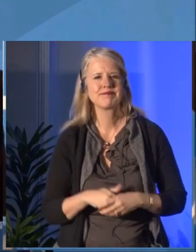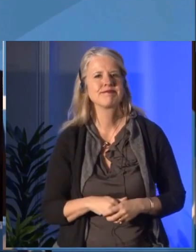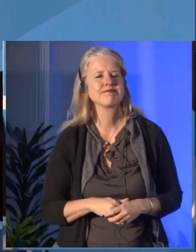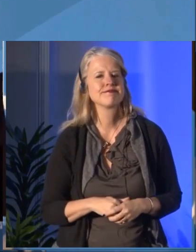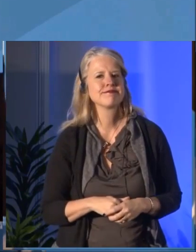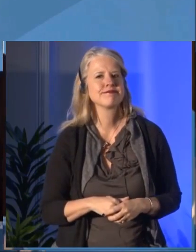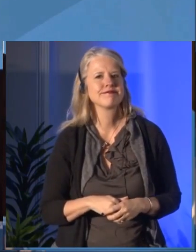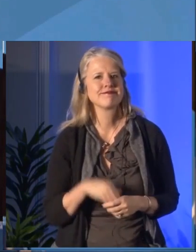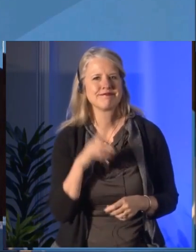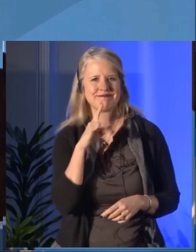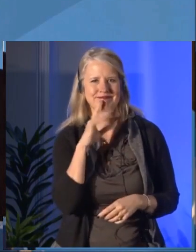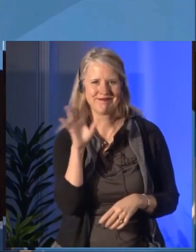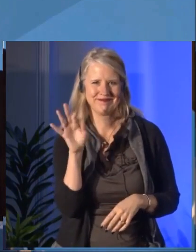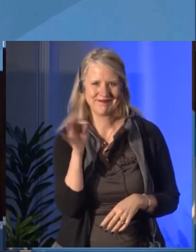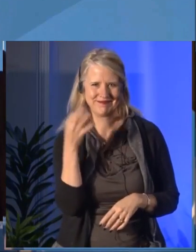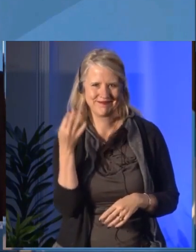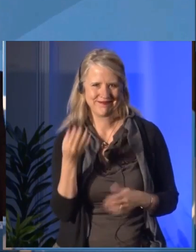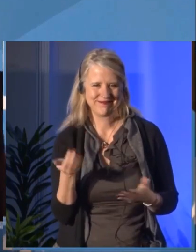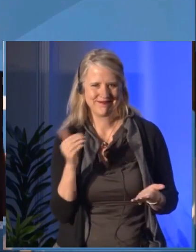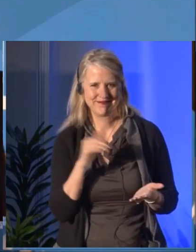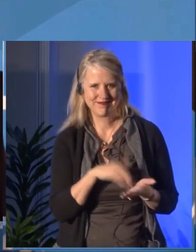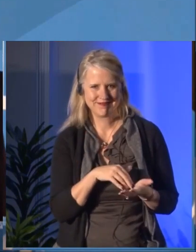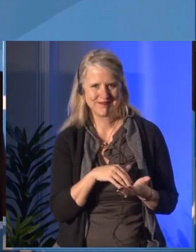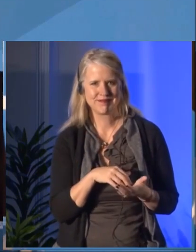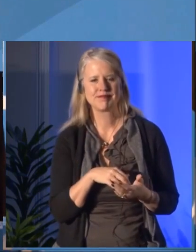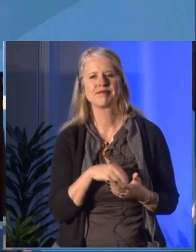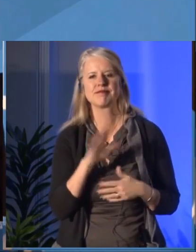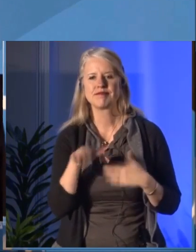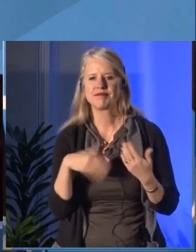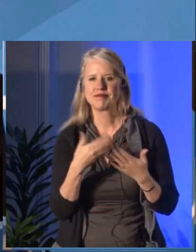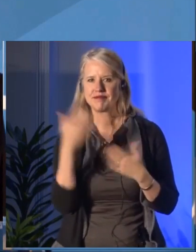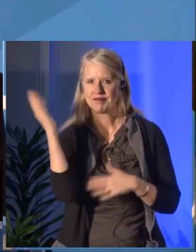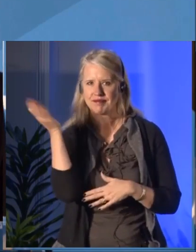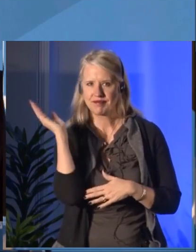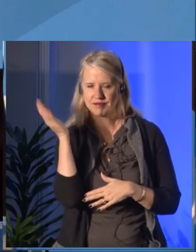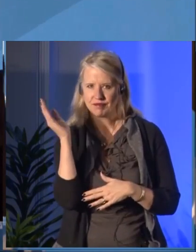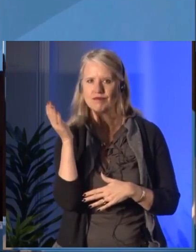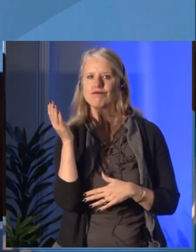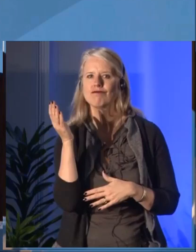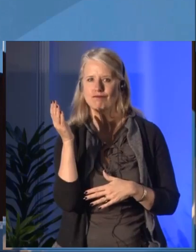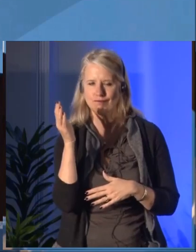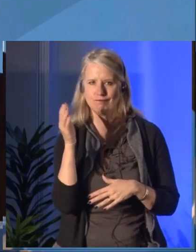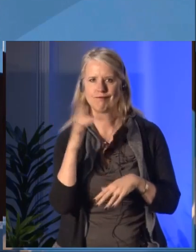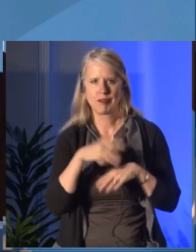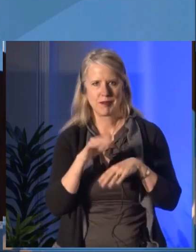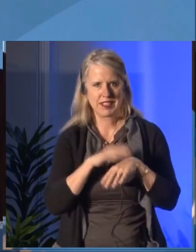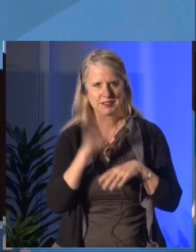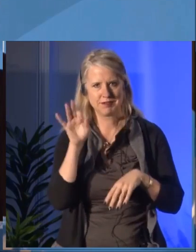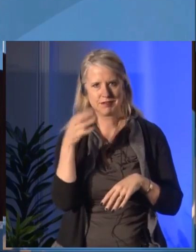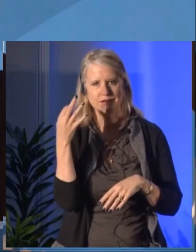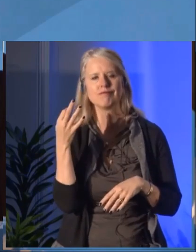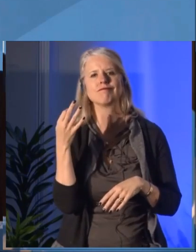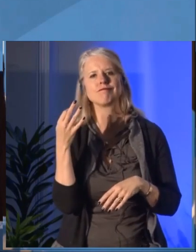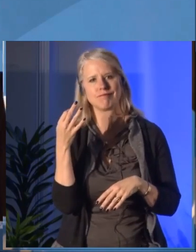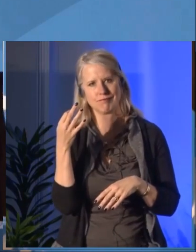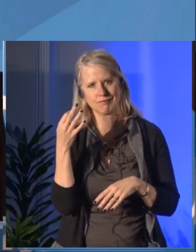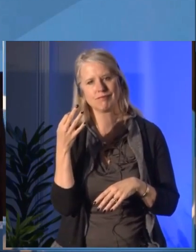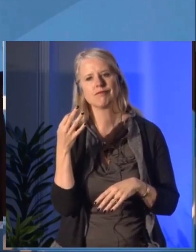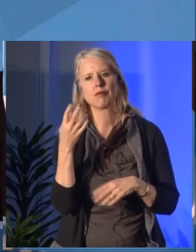LSQ interpretation after the APM. Tammy Scott: Parent, Chantale Leonard,